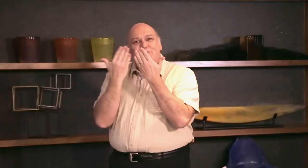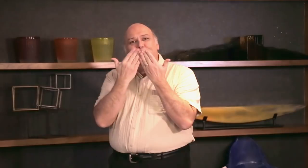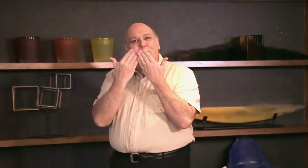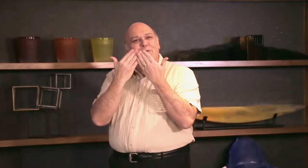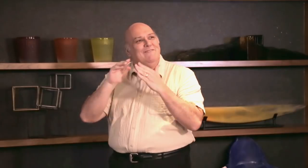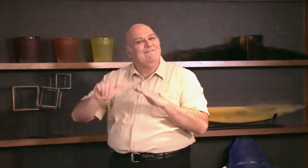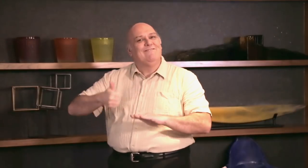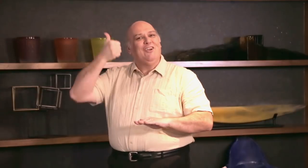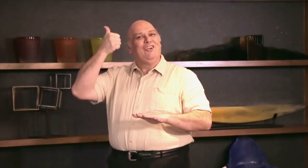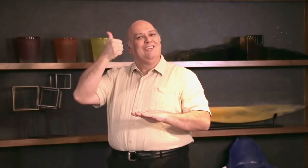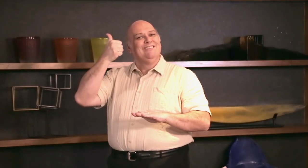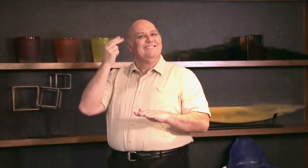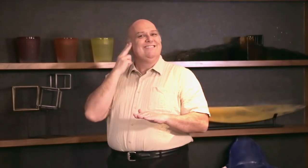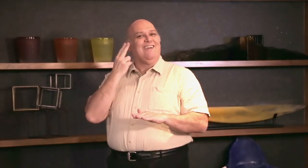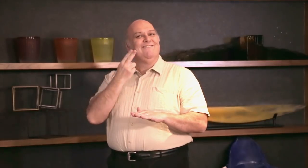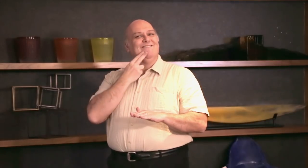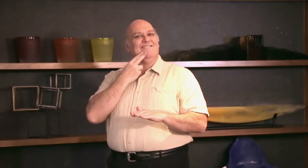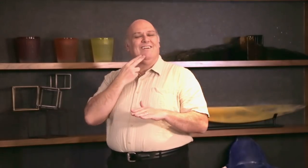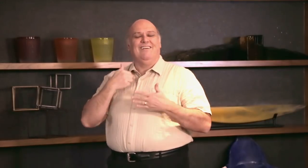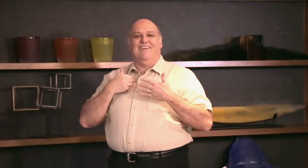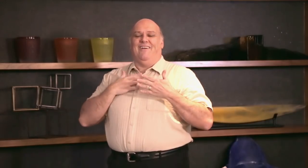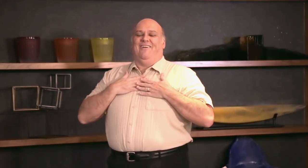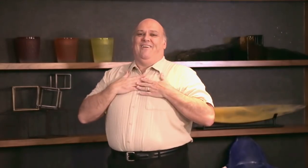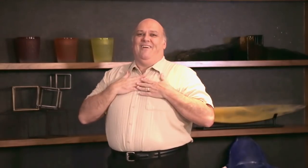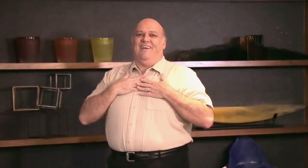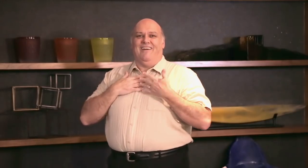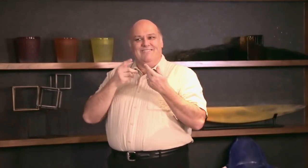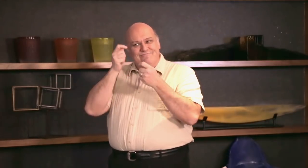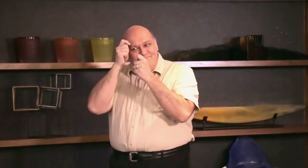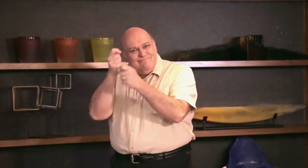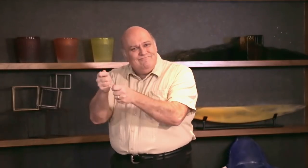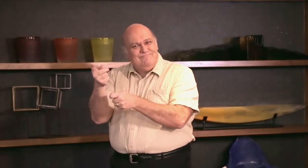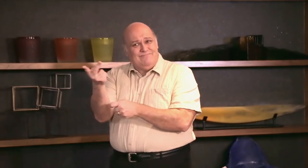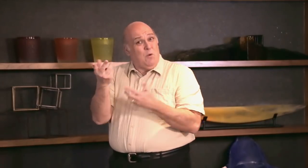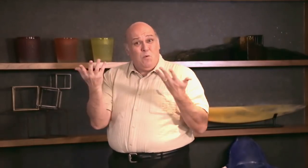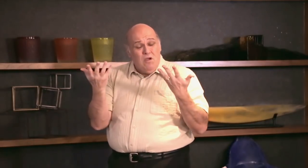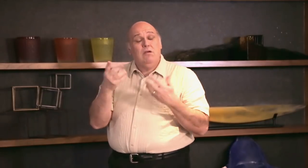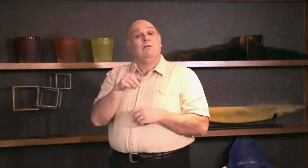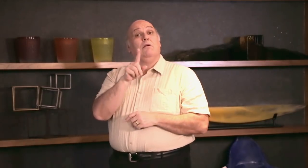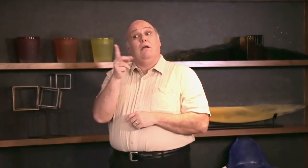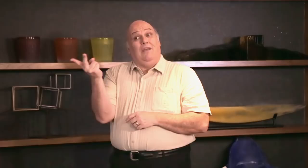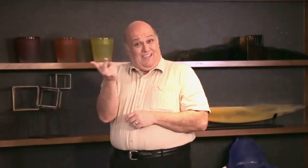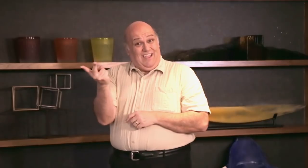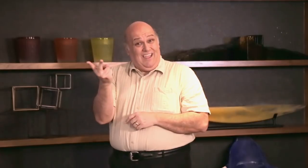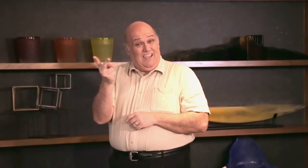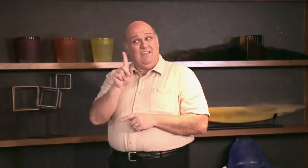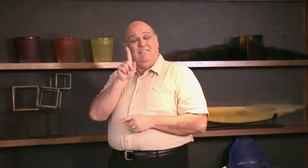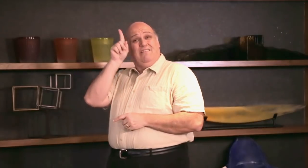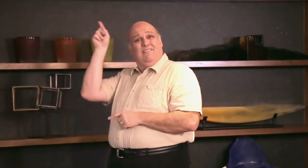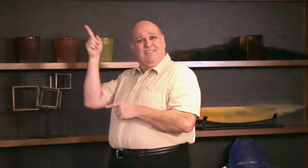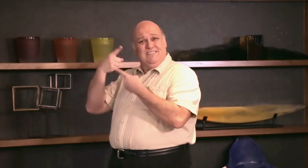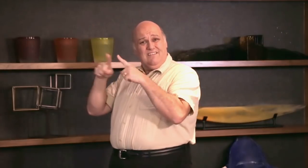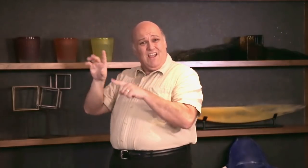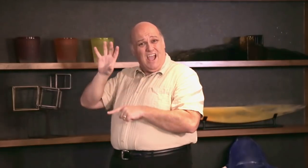Deaf person to start the school. The impact of his work is tremendous, my hats off to them! They came